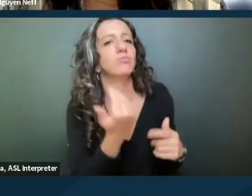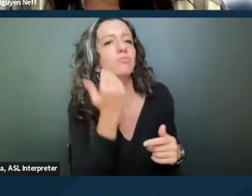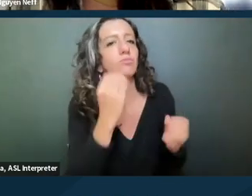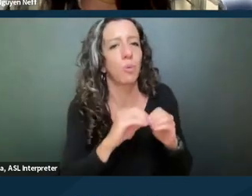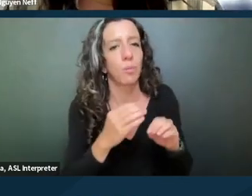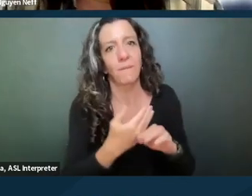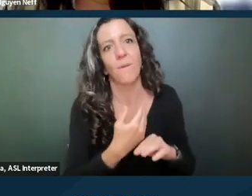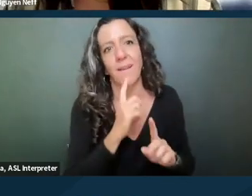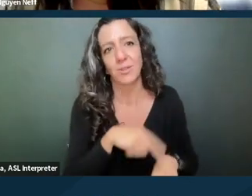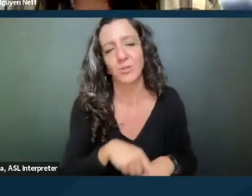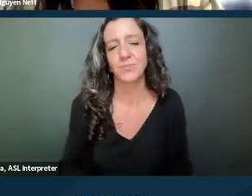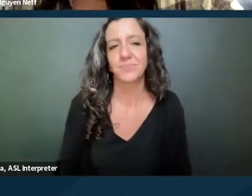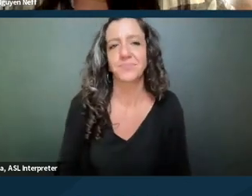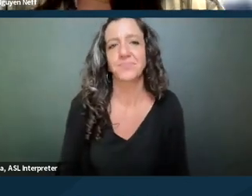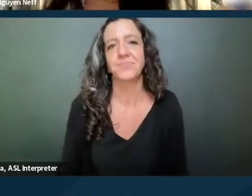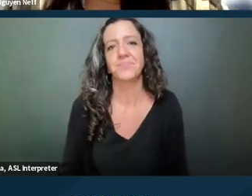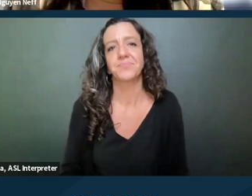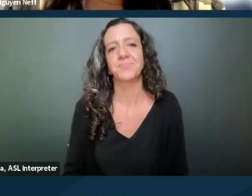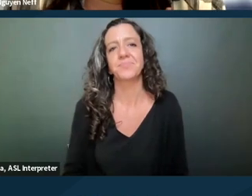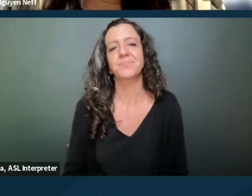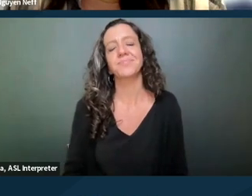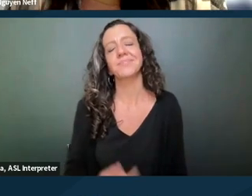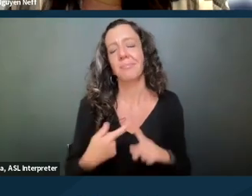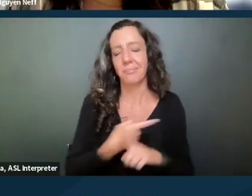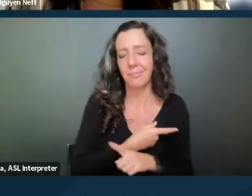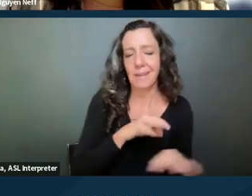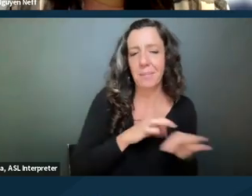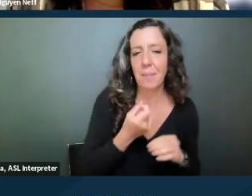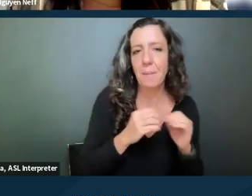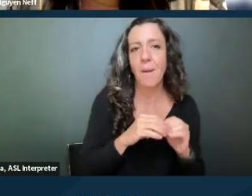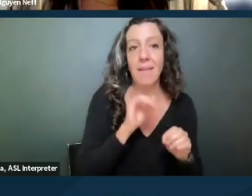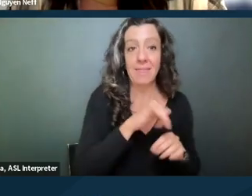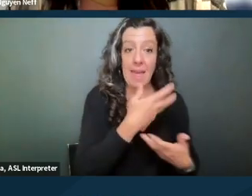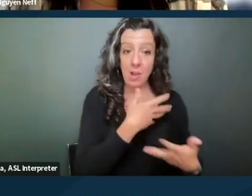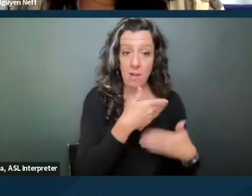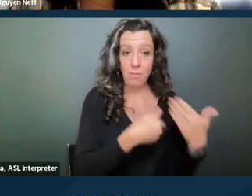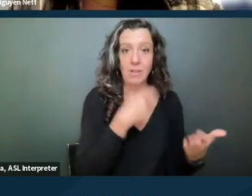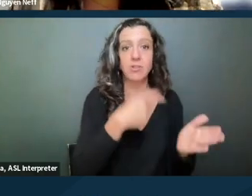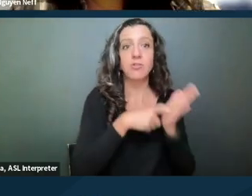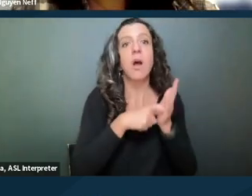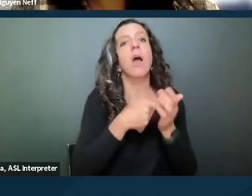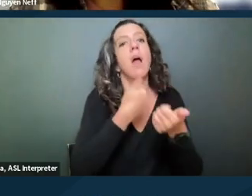So the interactive process, just sort of as a side note, the interactive process is required under FEHA,